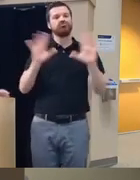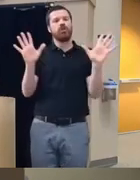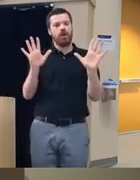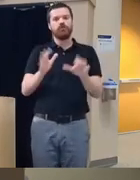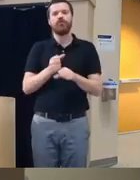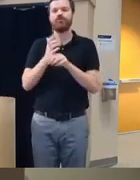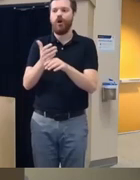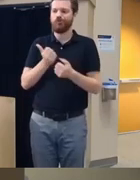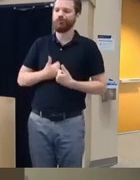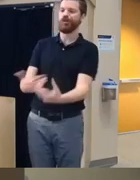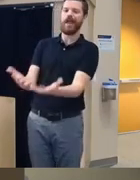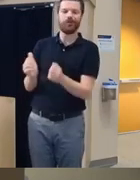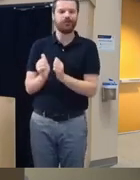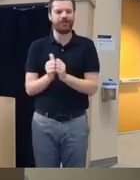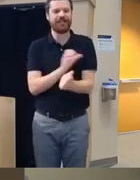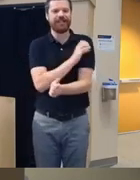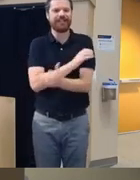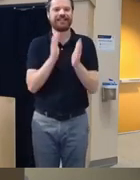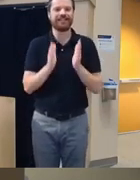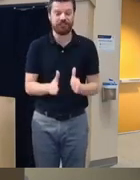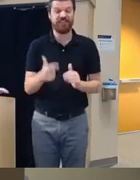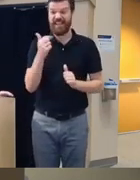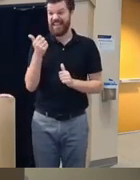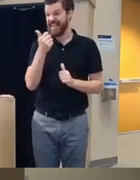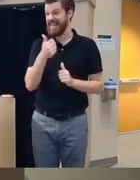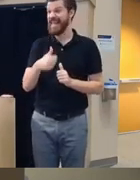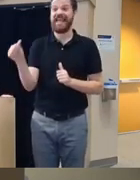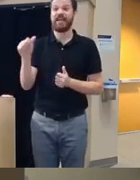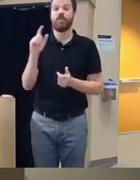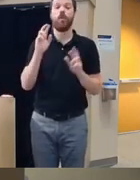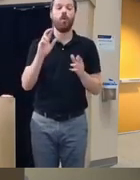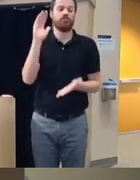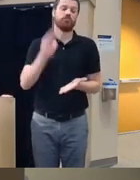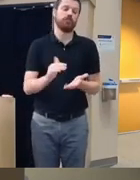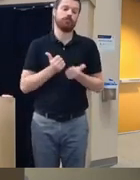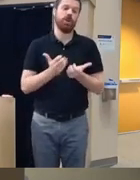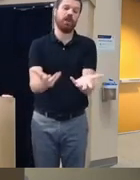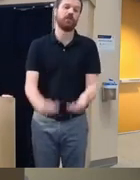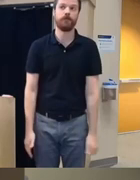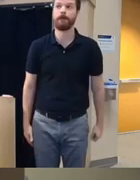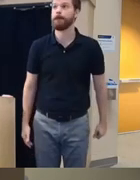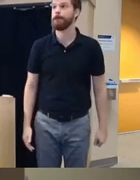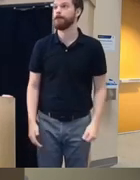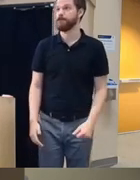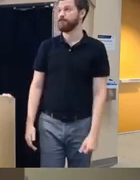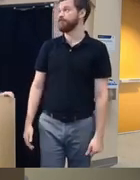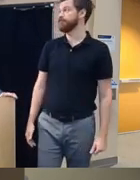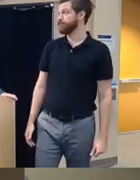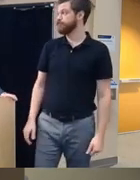clinician so a helps with treatment Fidelity may help with burnout one another question is coming